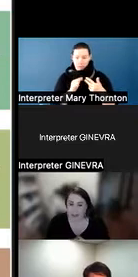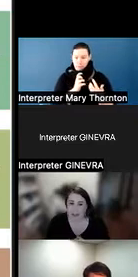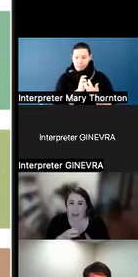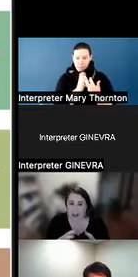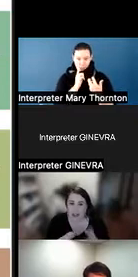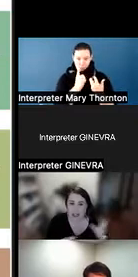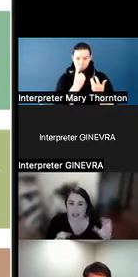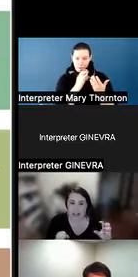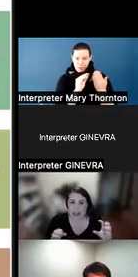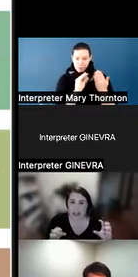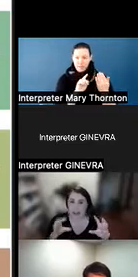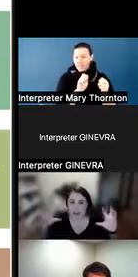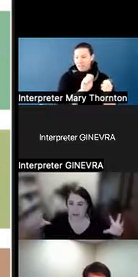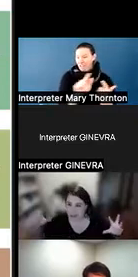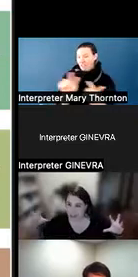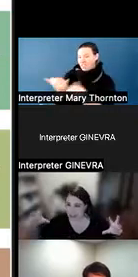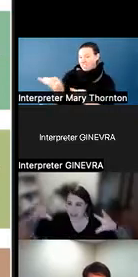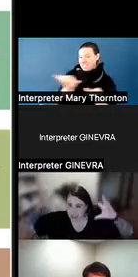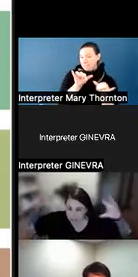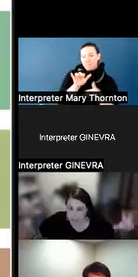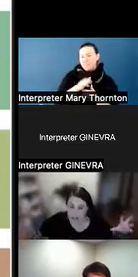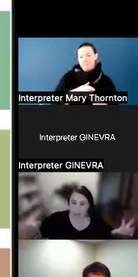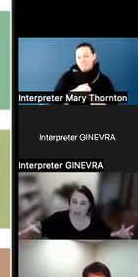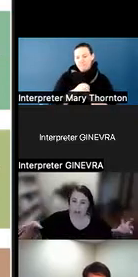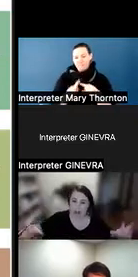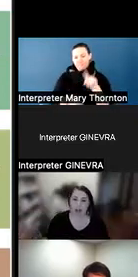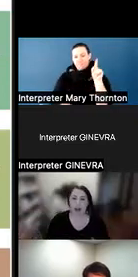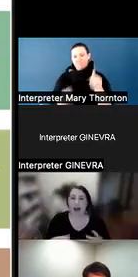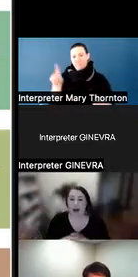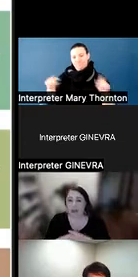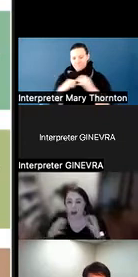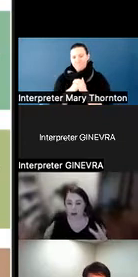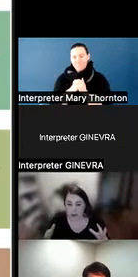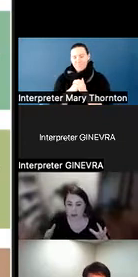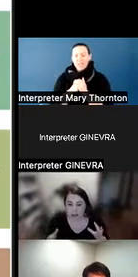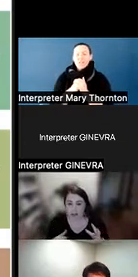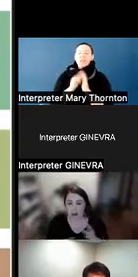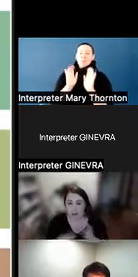and understanding that neurodiversity is this big umbrella, we also want to think about one